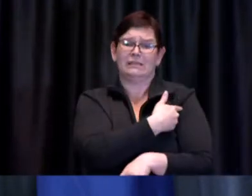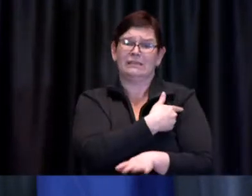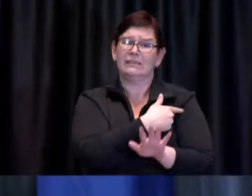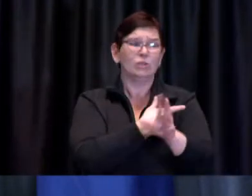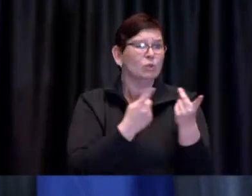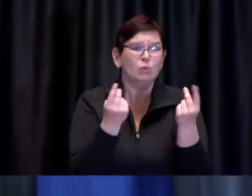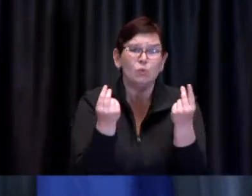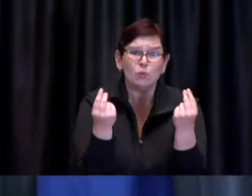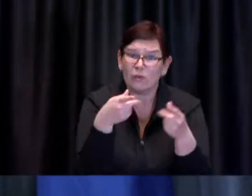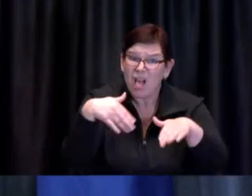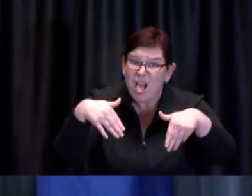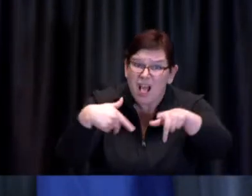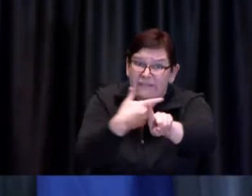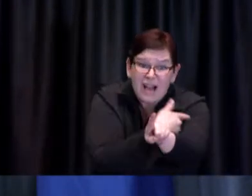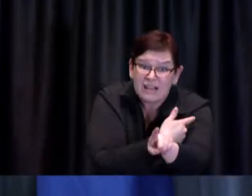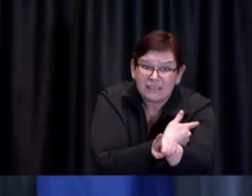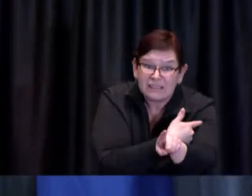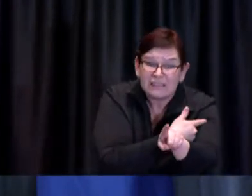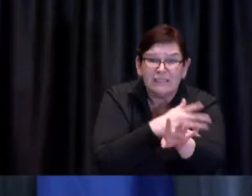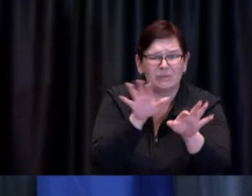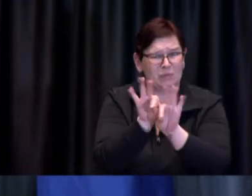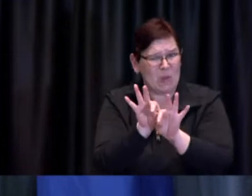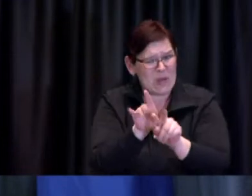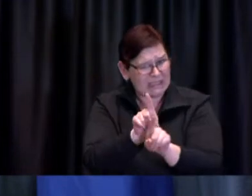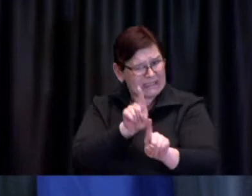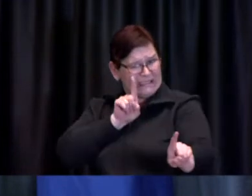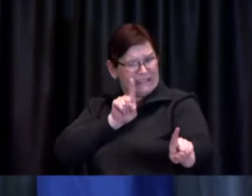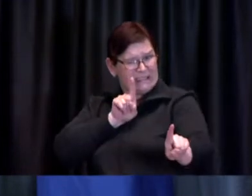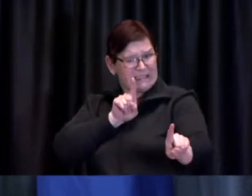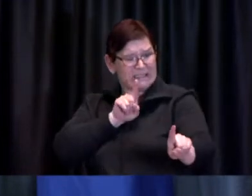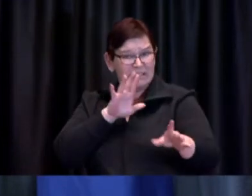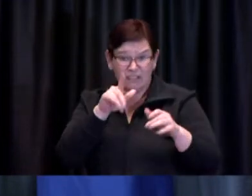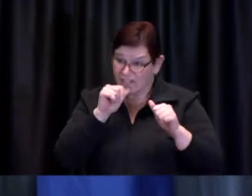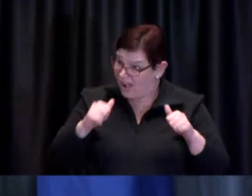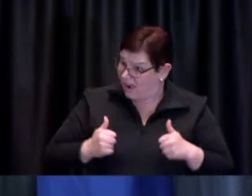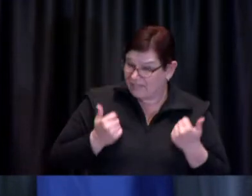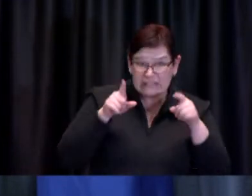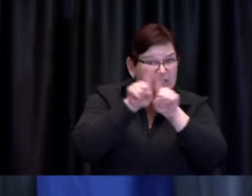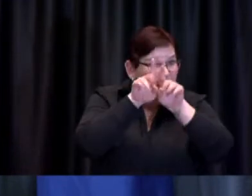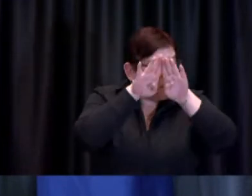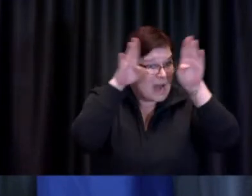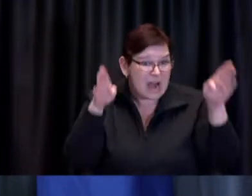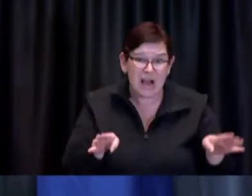to stay away from people you don't live with as much as you possibly can.